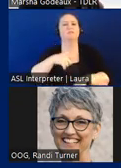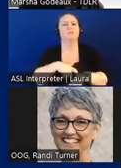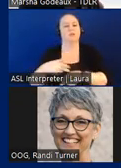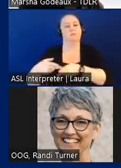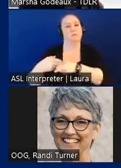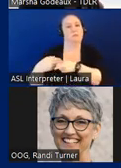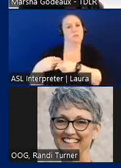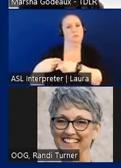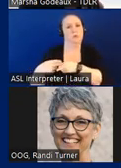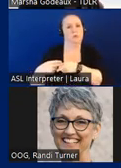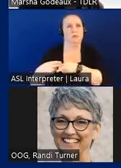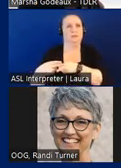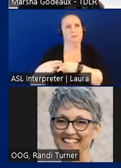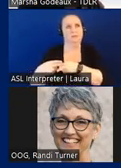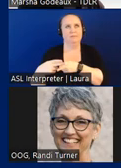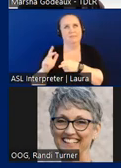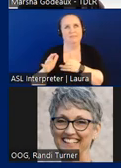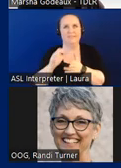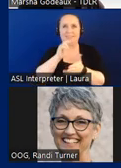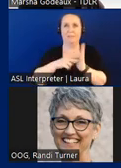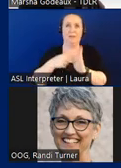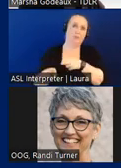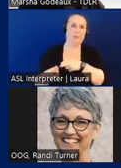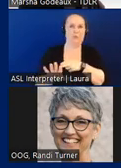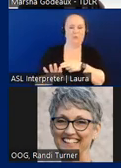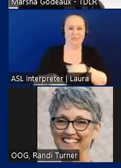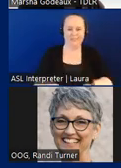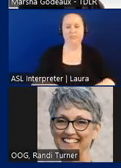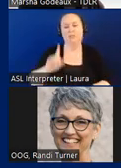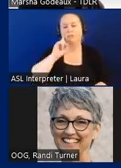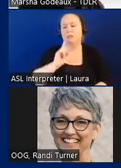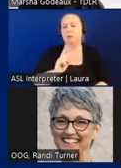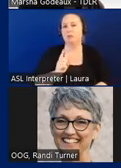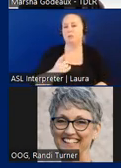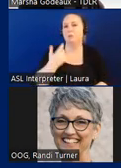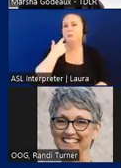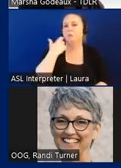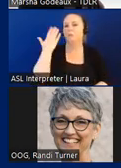a loose term. Think about not long ago when a good portion of the coastal cities of Texas were